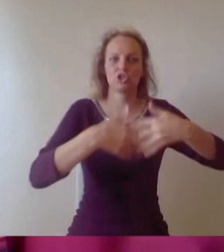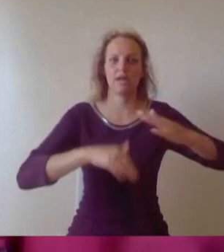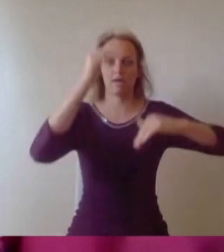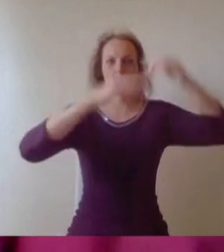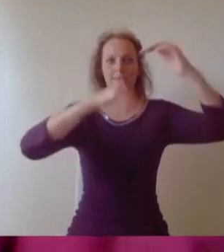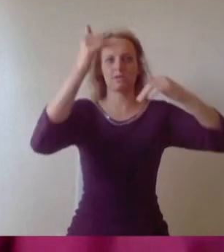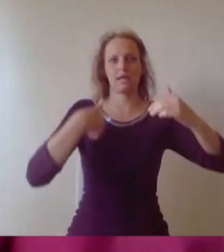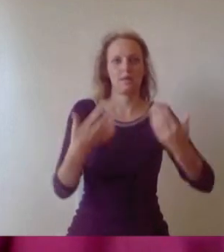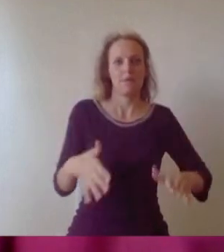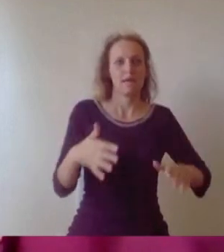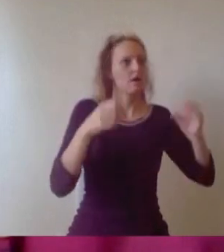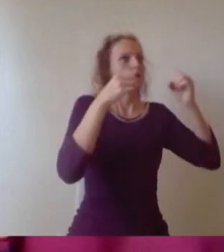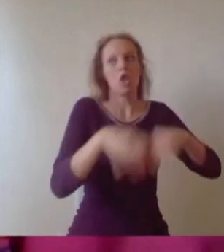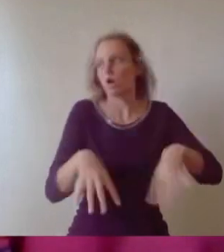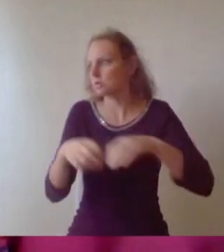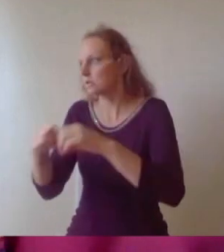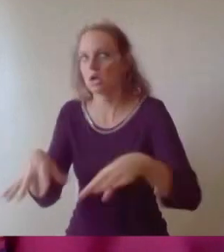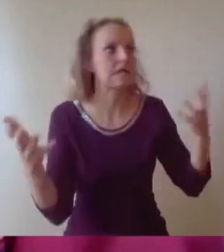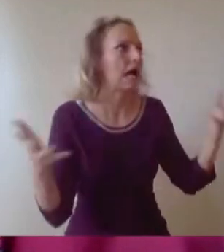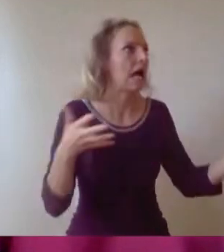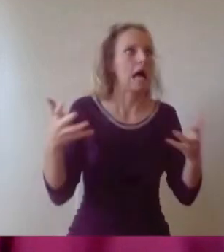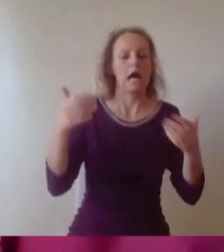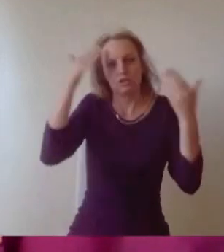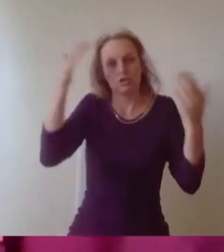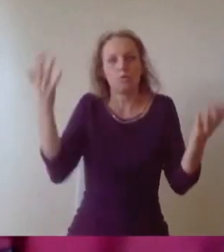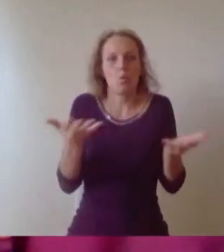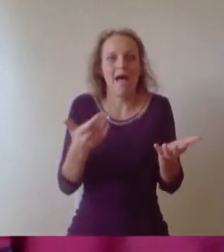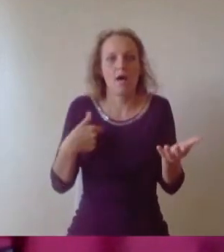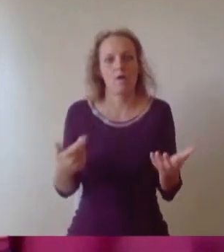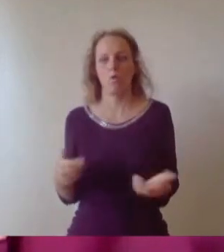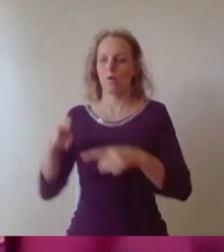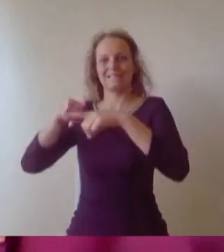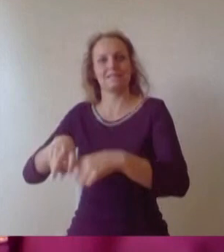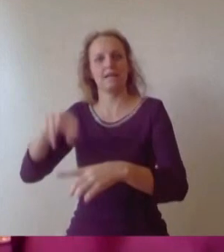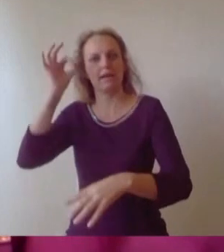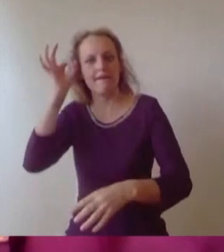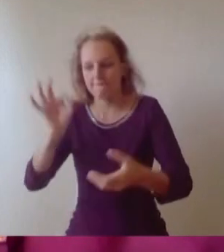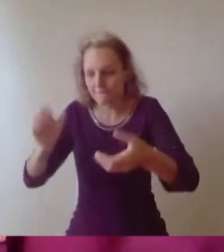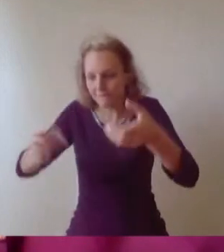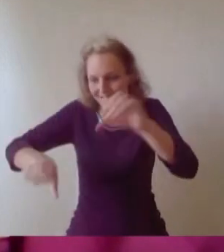in the computer rooms. To sitting in the Physics Building during Eng Maths 1 and listening to Alan Champneys play the piano and talk about